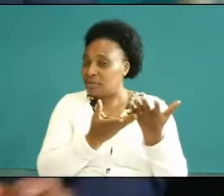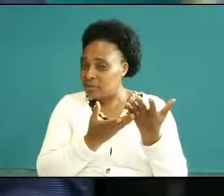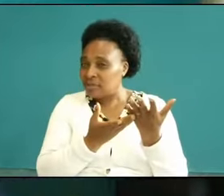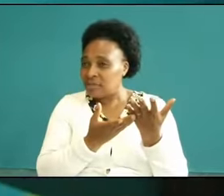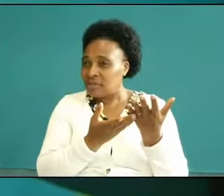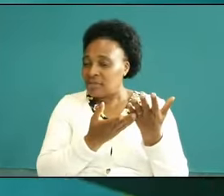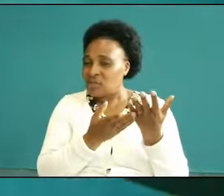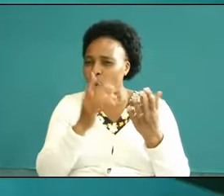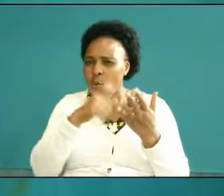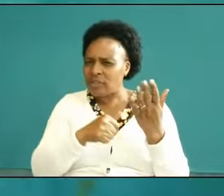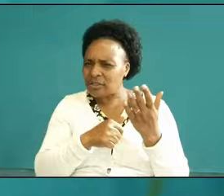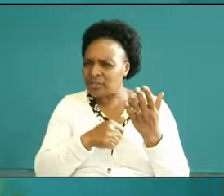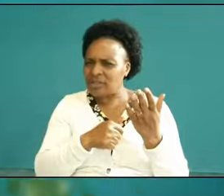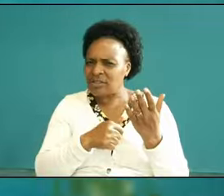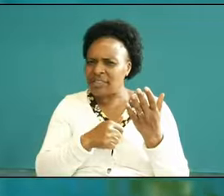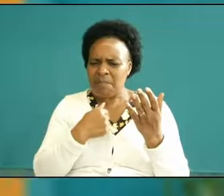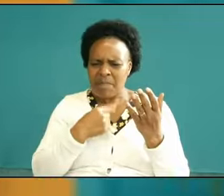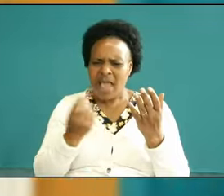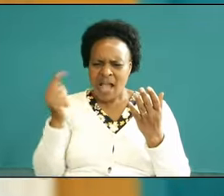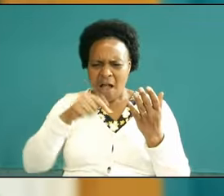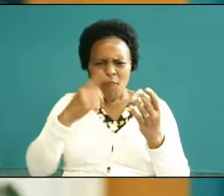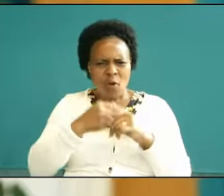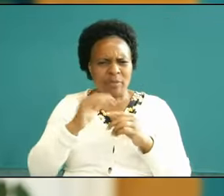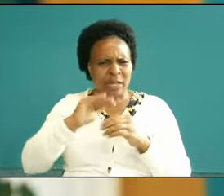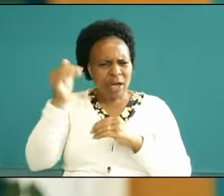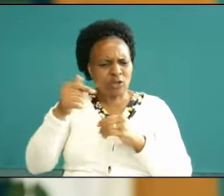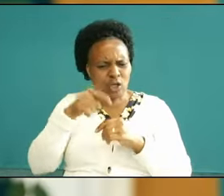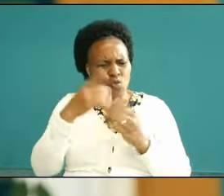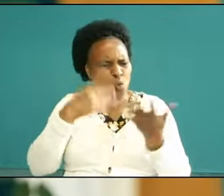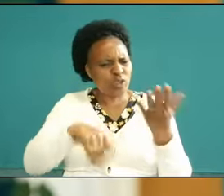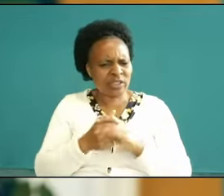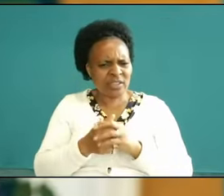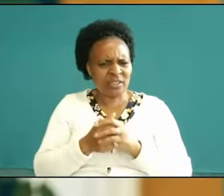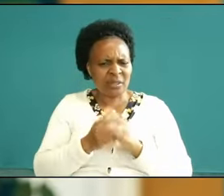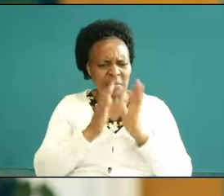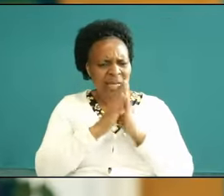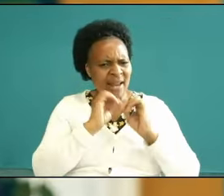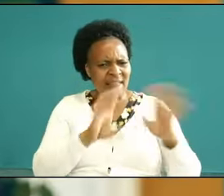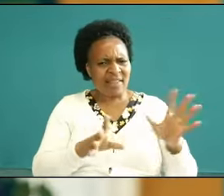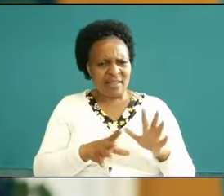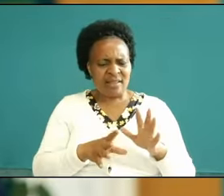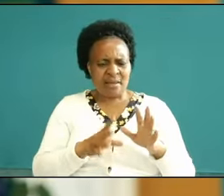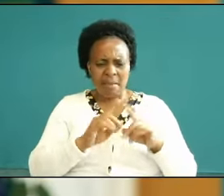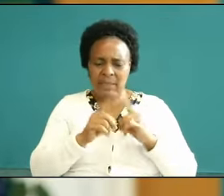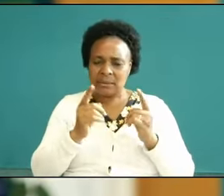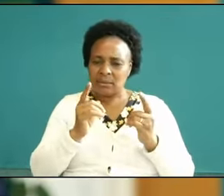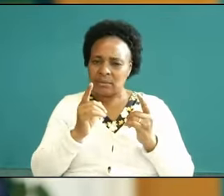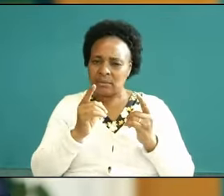come come to me come to me they go aside they ask why are we not able to the problem is your your